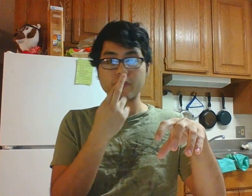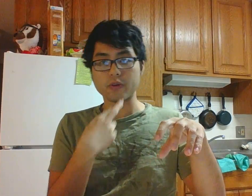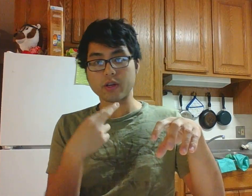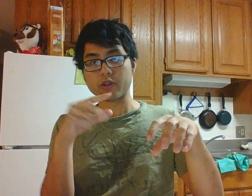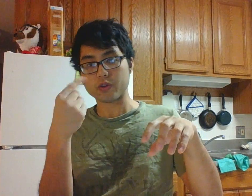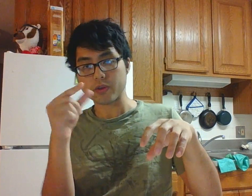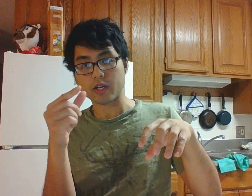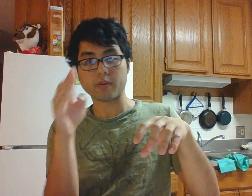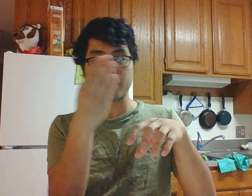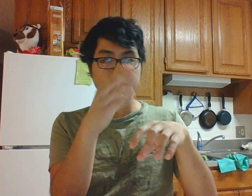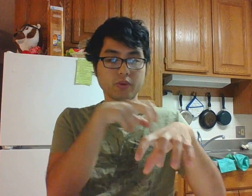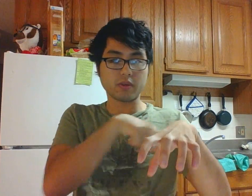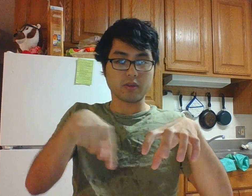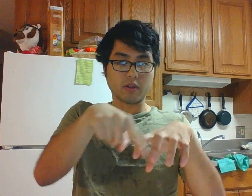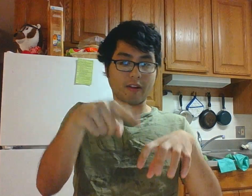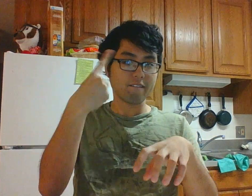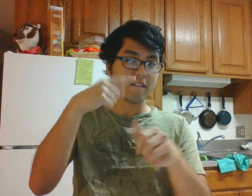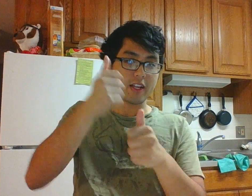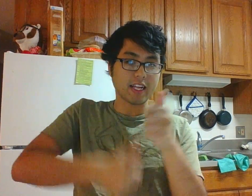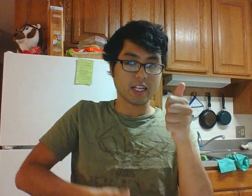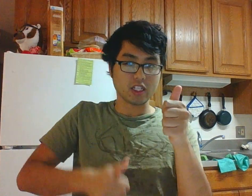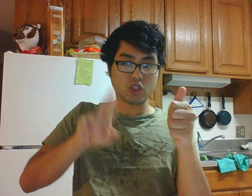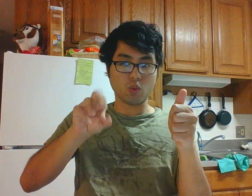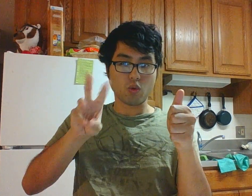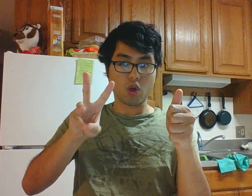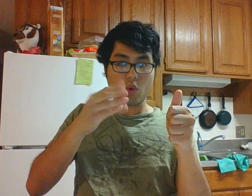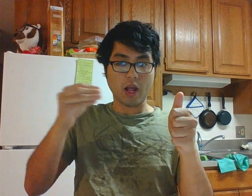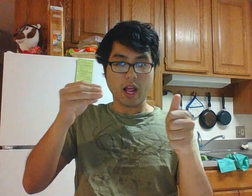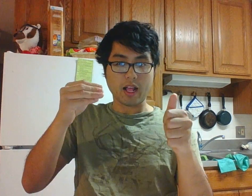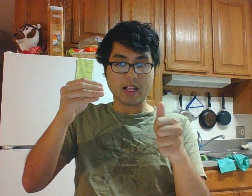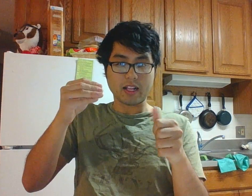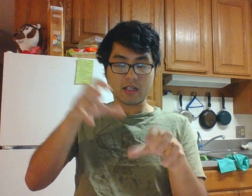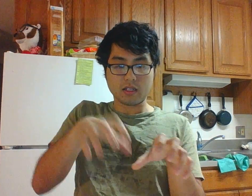yellow, red, green, blue for each row